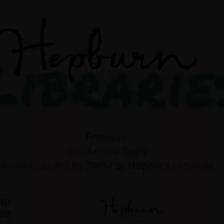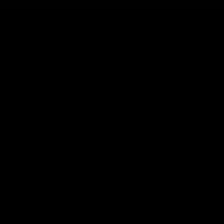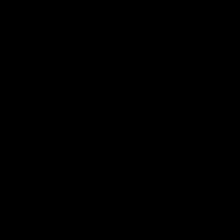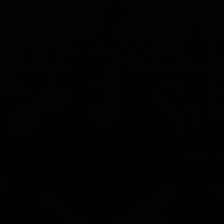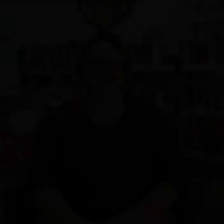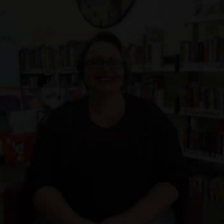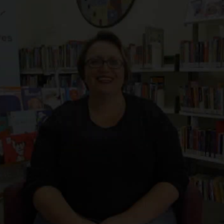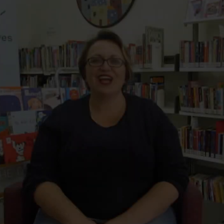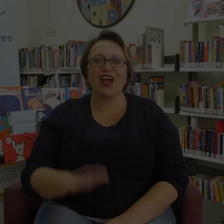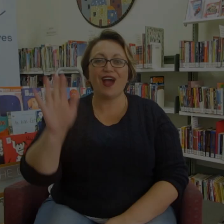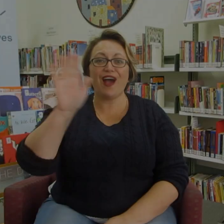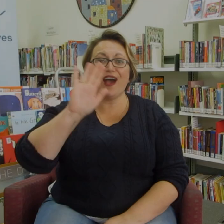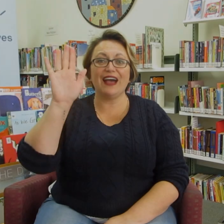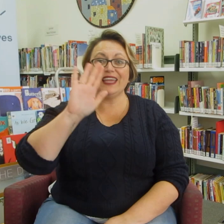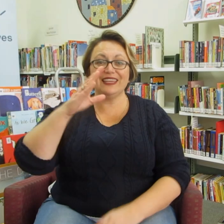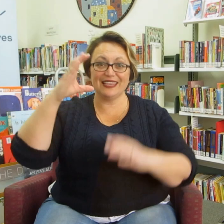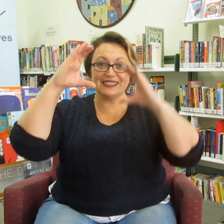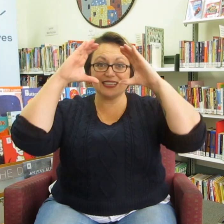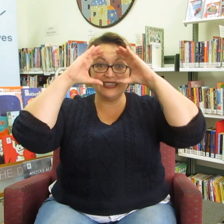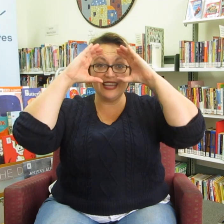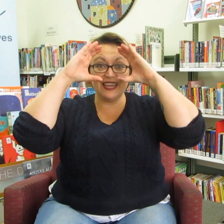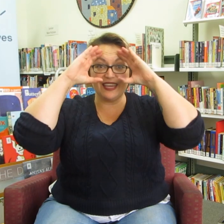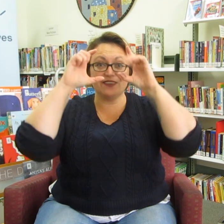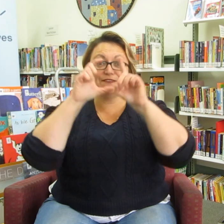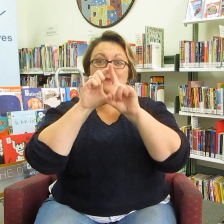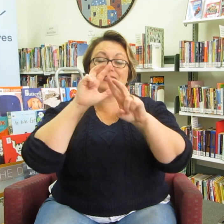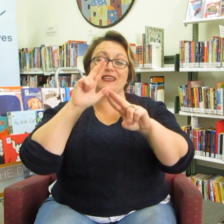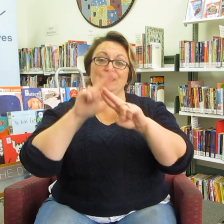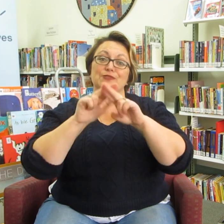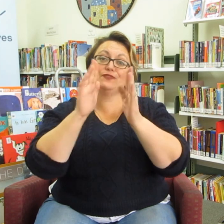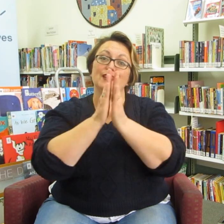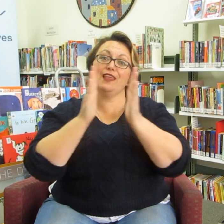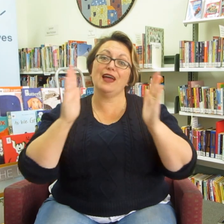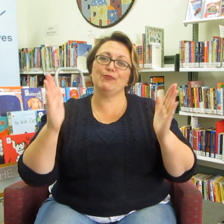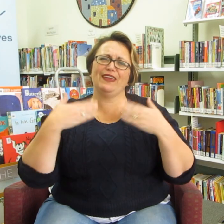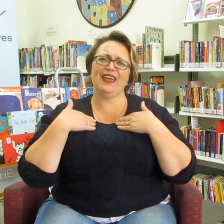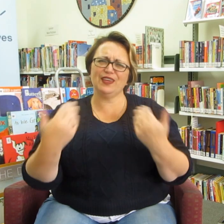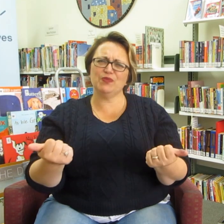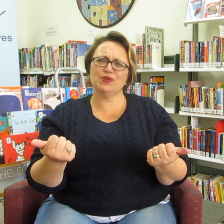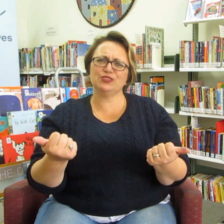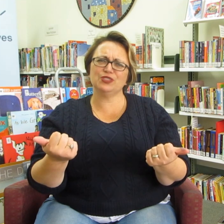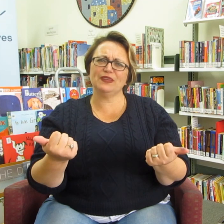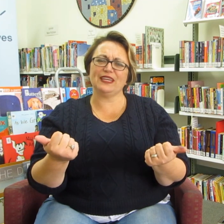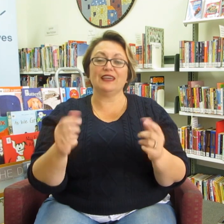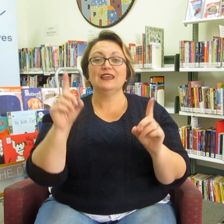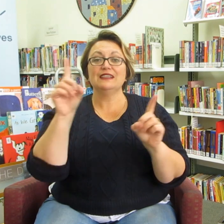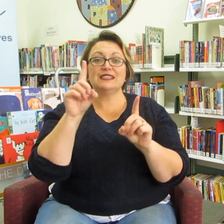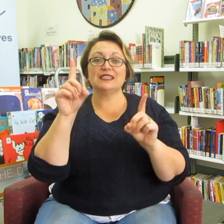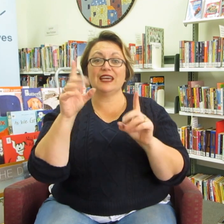Hi It's Claire from Daylesford Library How are you all doing?